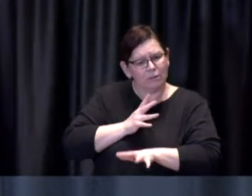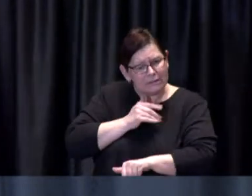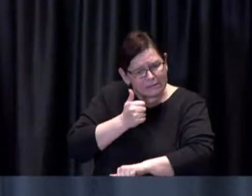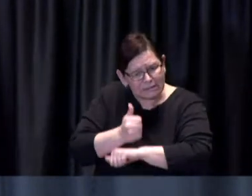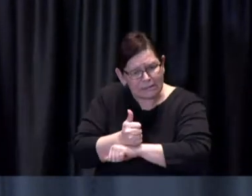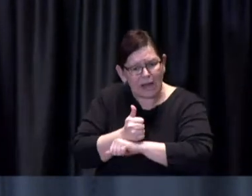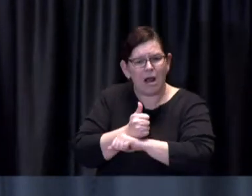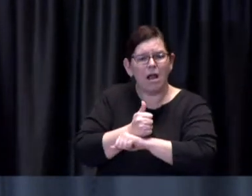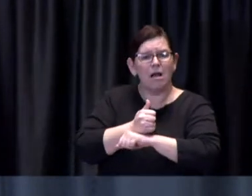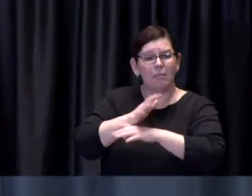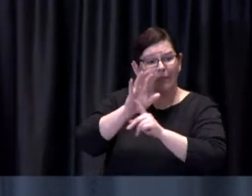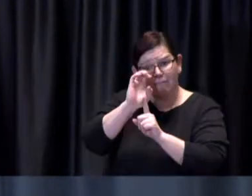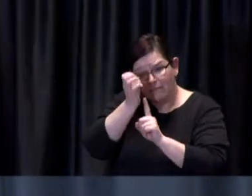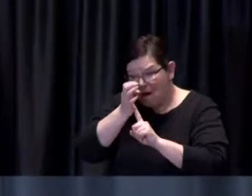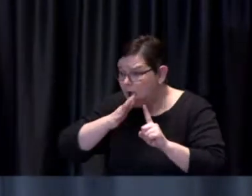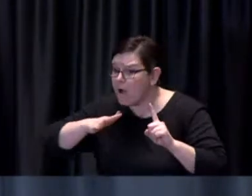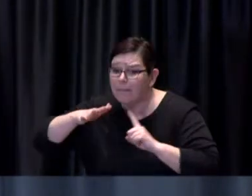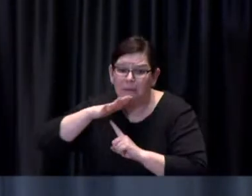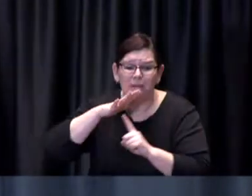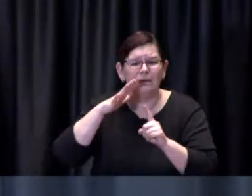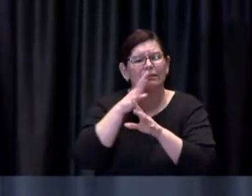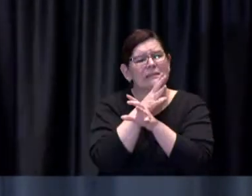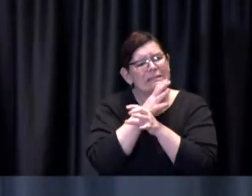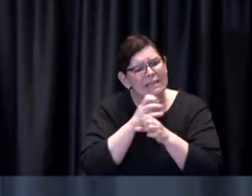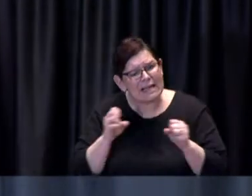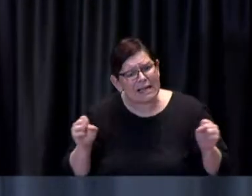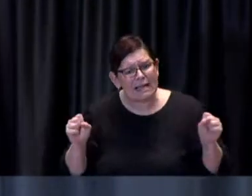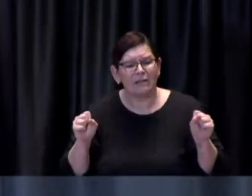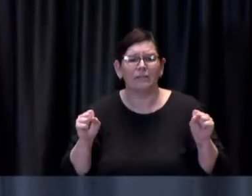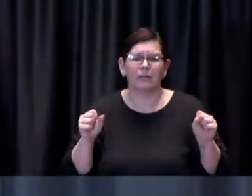as stress-free and as enjoyable an experience as it absolutely can be